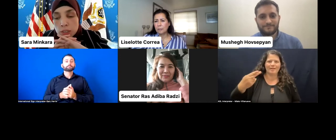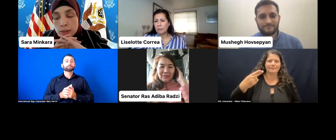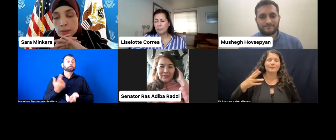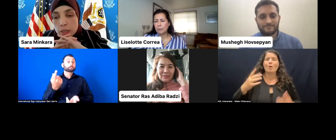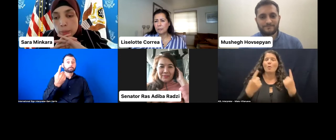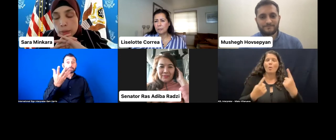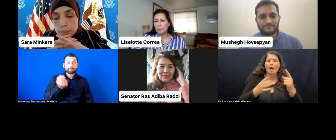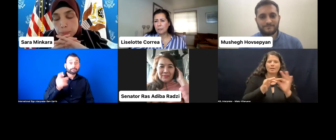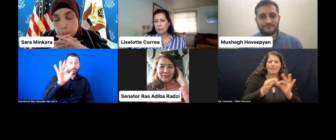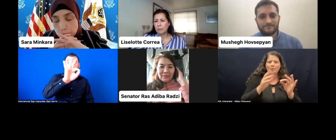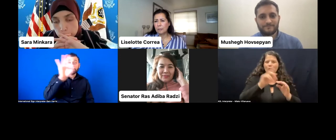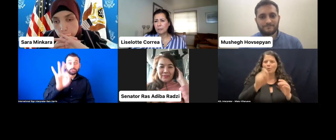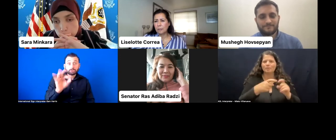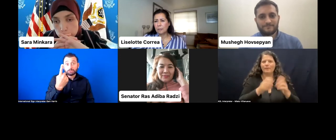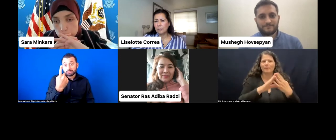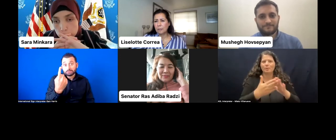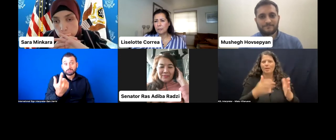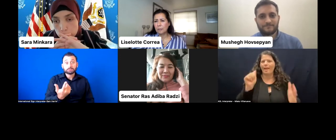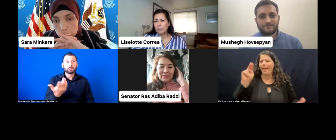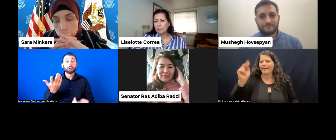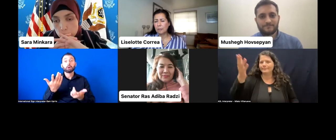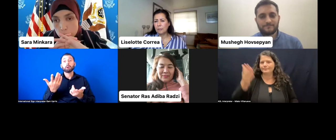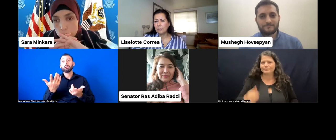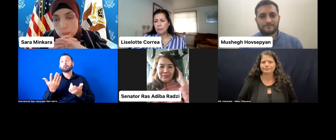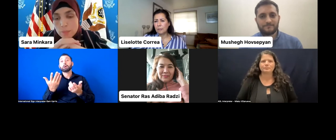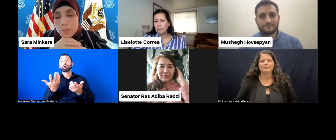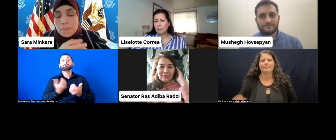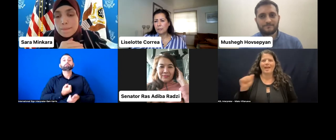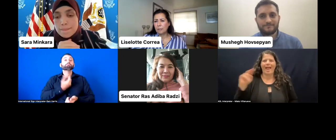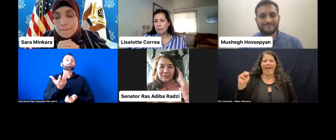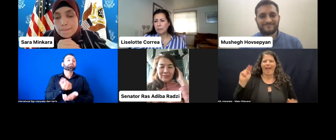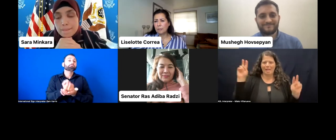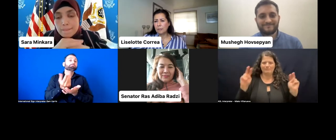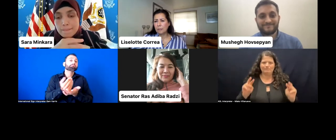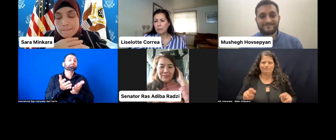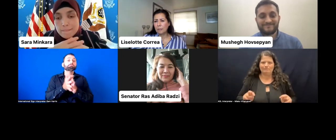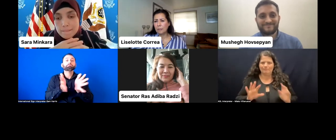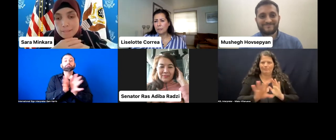on this topic. OK. Let's see.